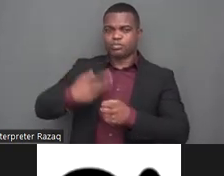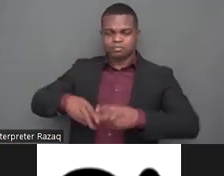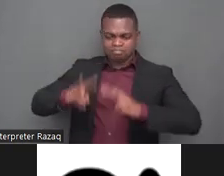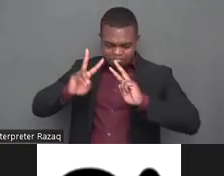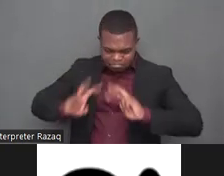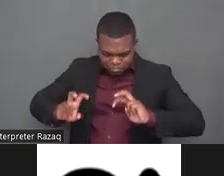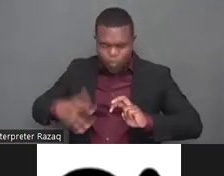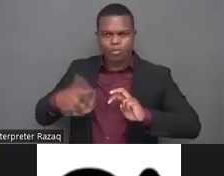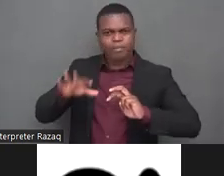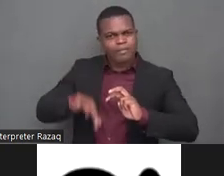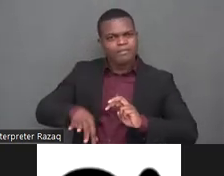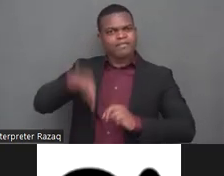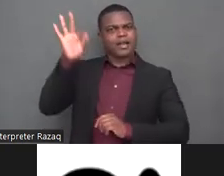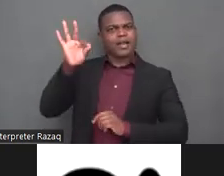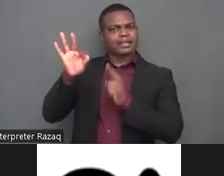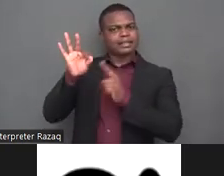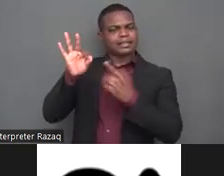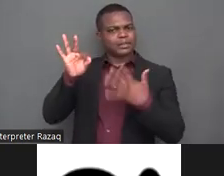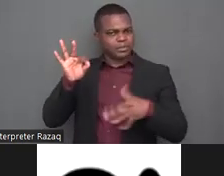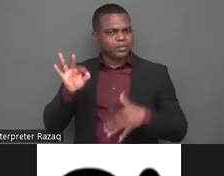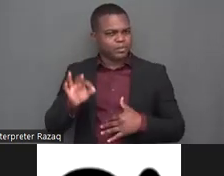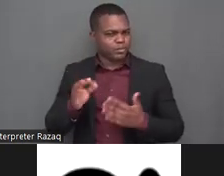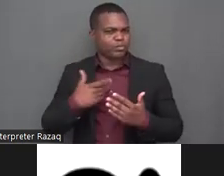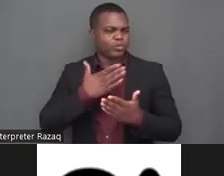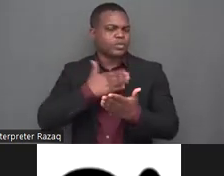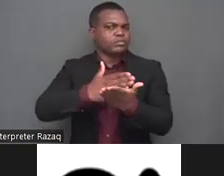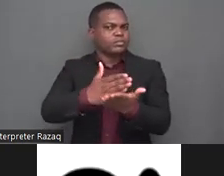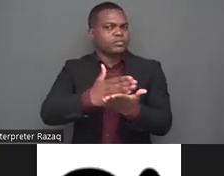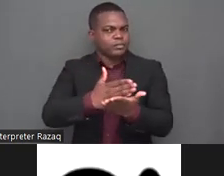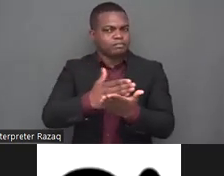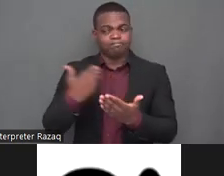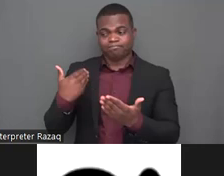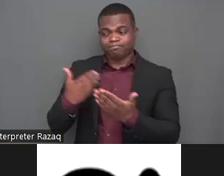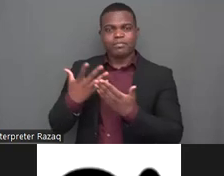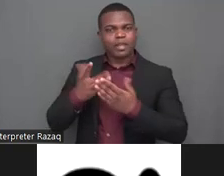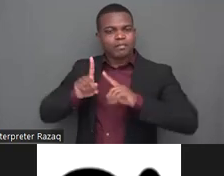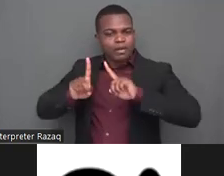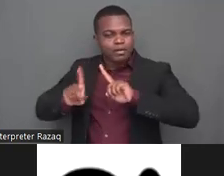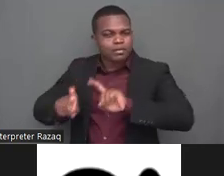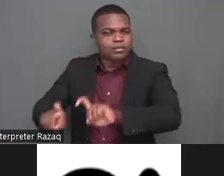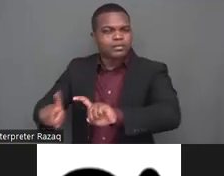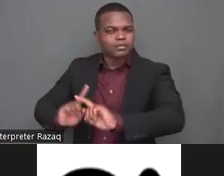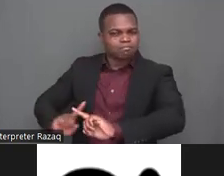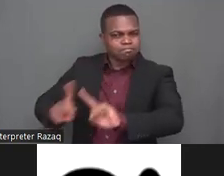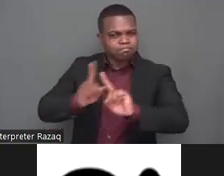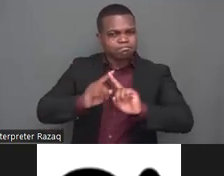and how children and women with disabilities uh uh including girls with disabilities